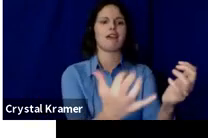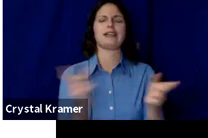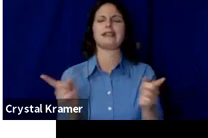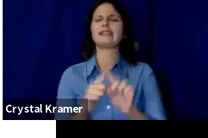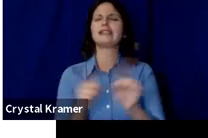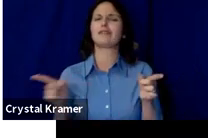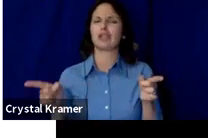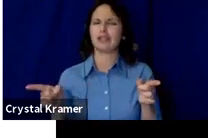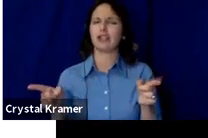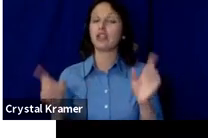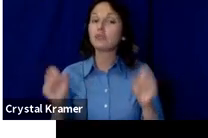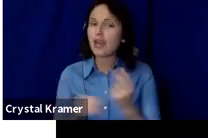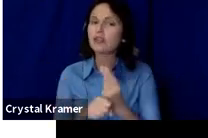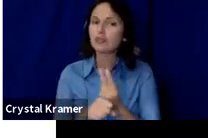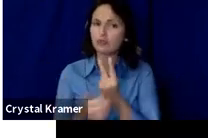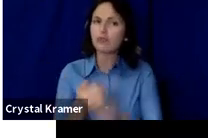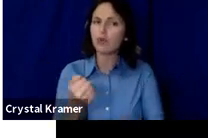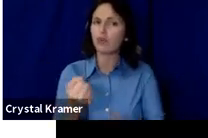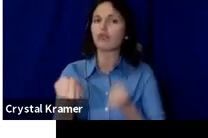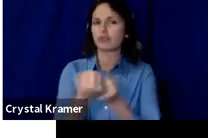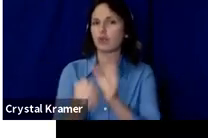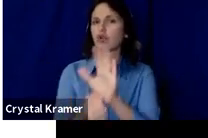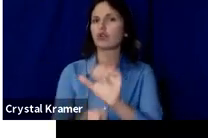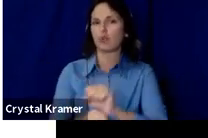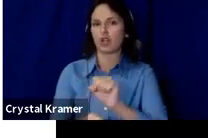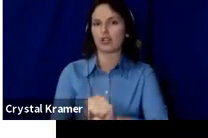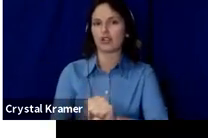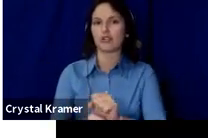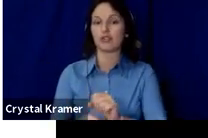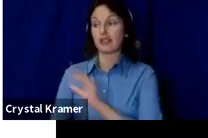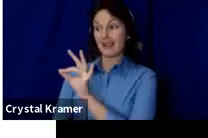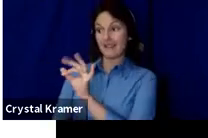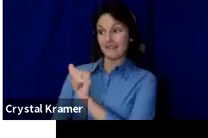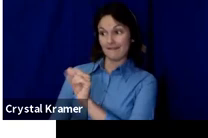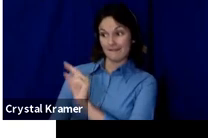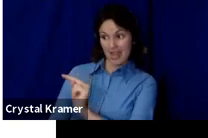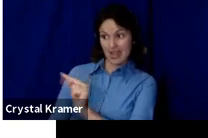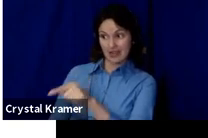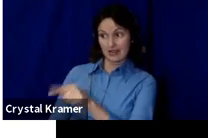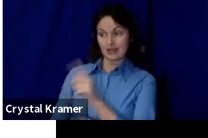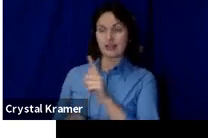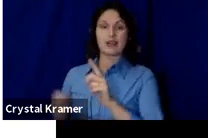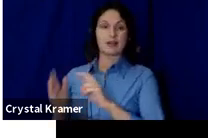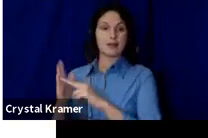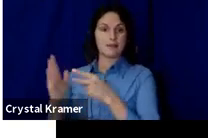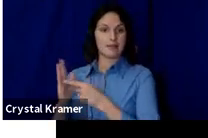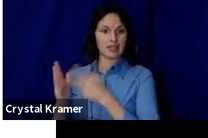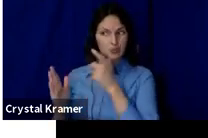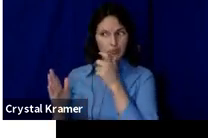So a fan is any member of your audience who wants to support you.